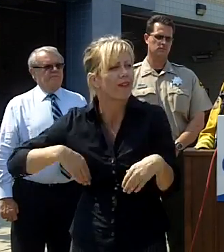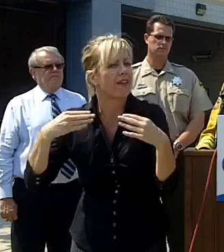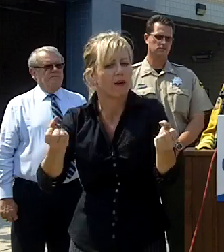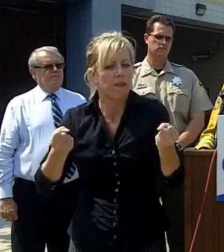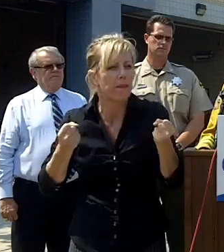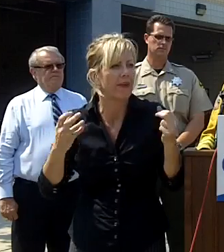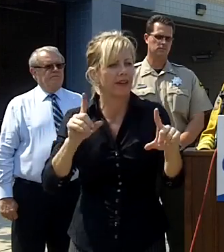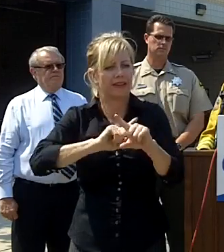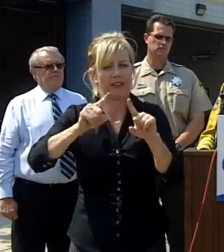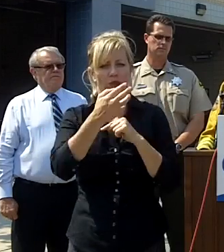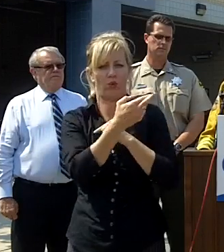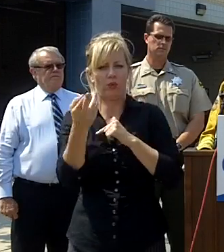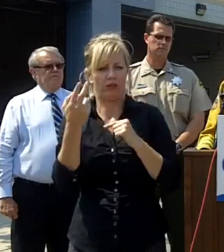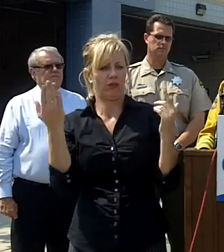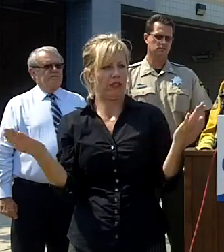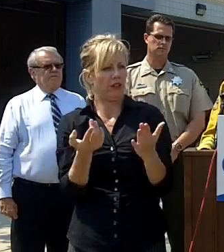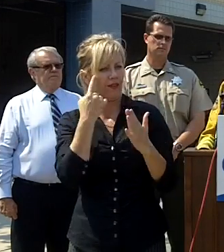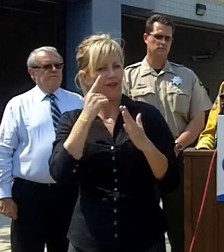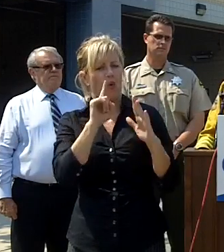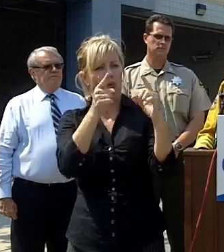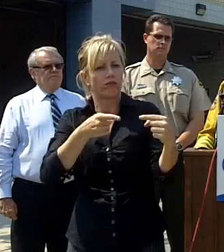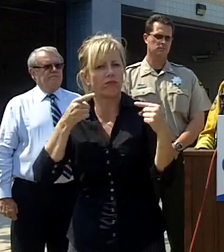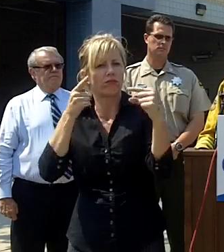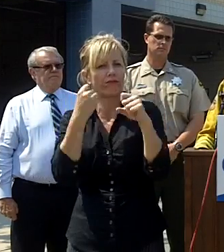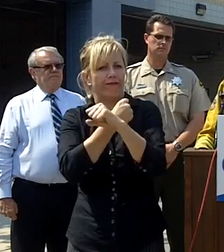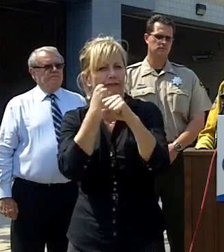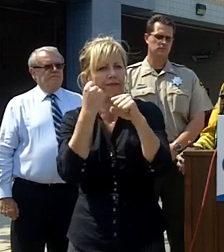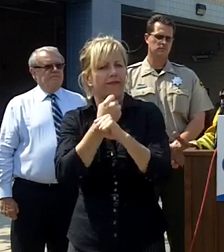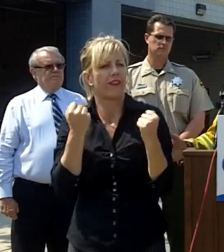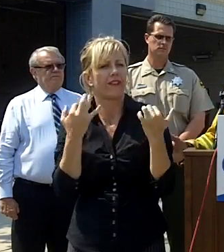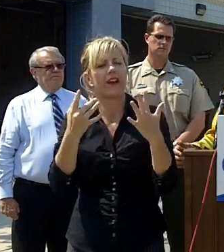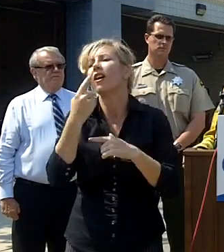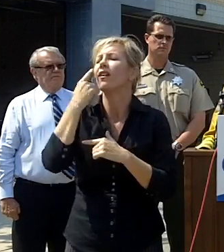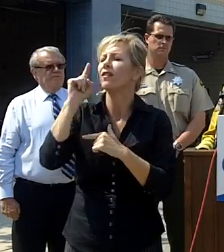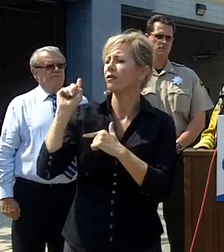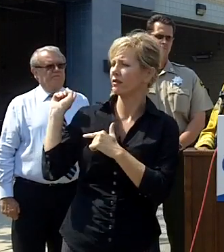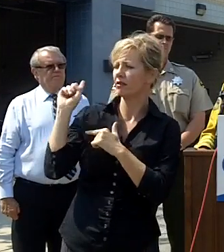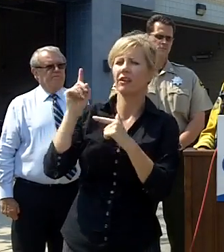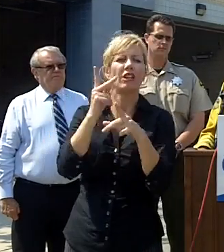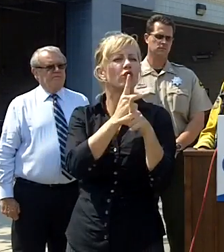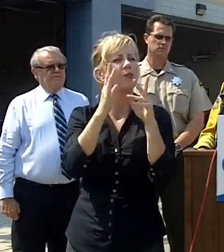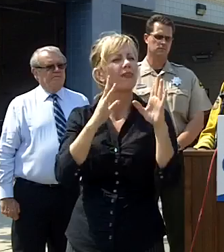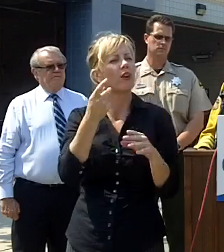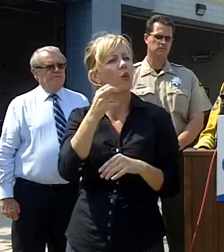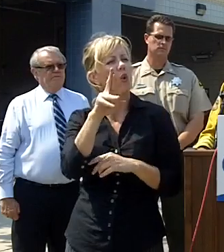the last several days from a regional perspective like supervisor Horn said the fire on Pendleton